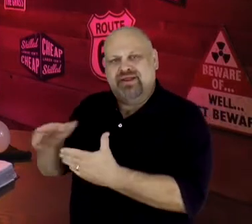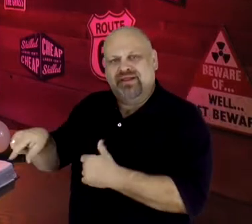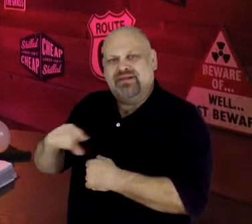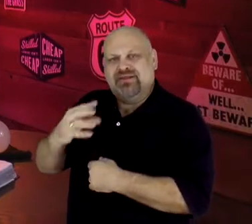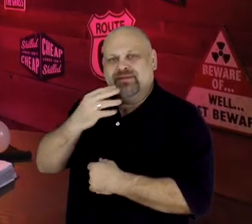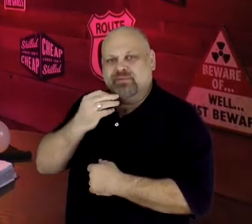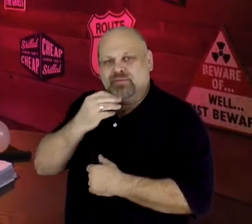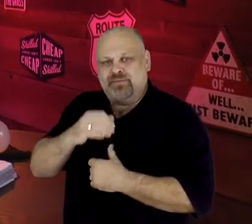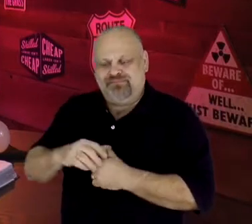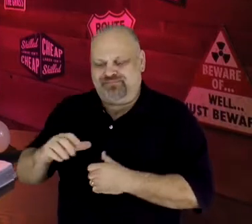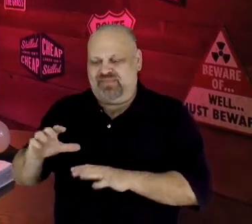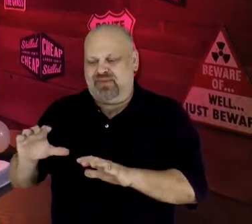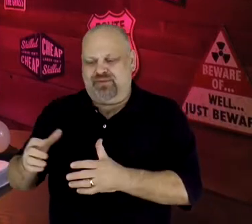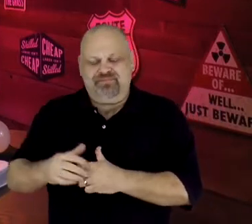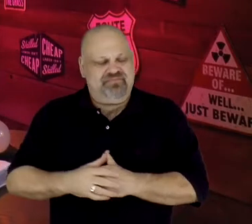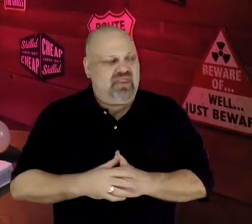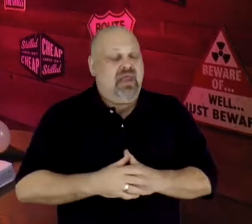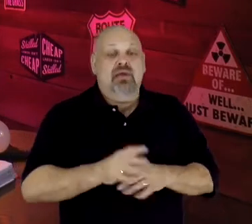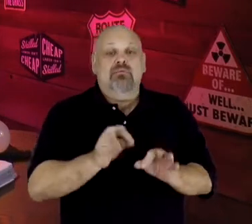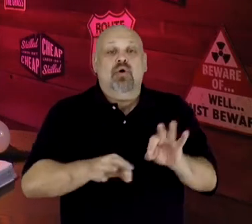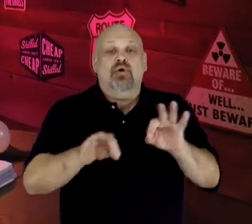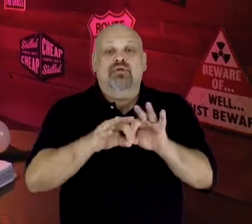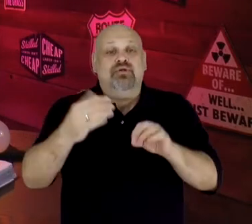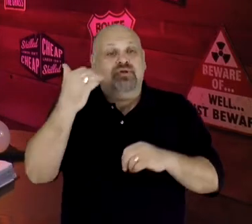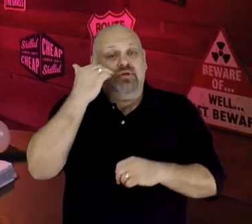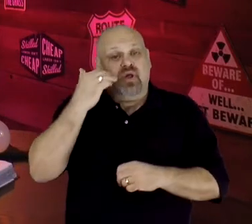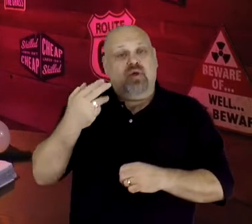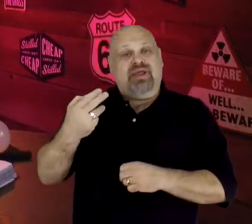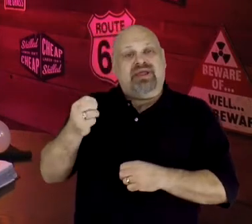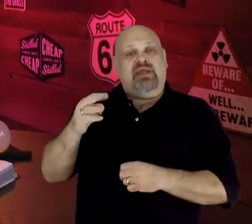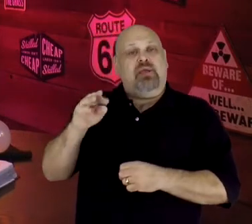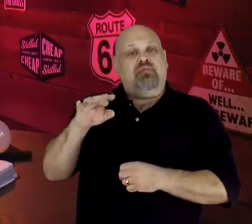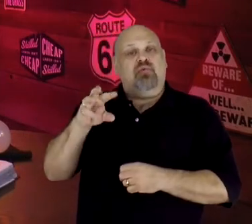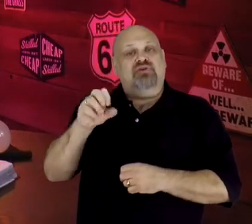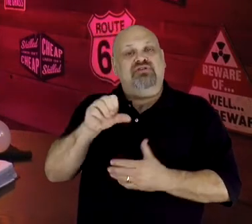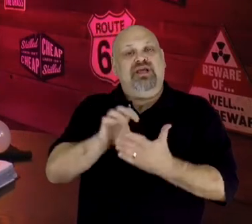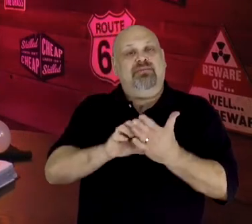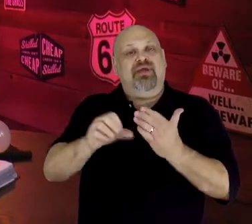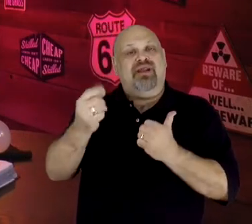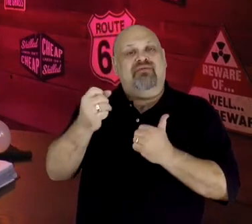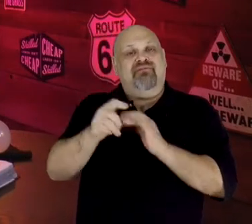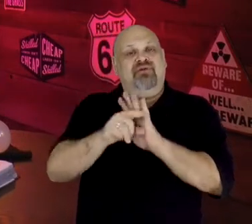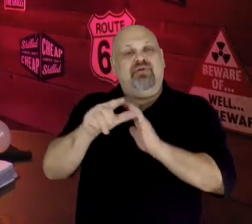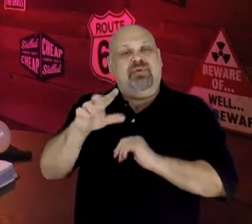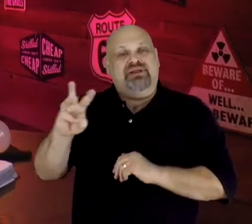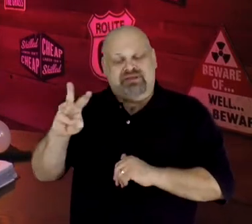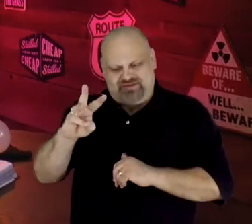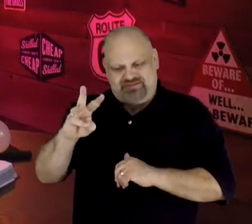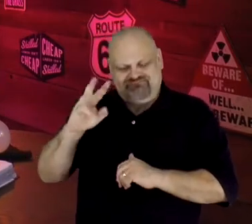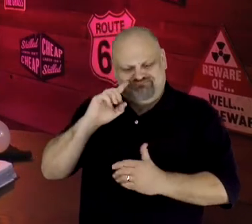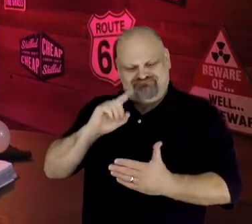Hebrews 11:26 mentions how Moses "regarded disgrace for the sake of Christ as of greater value